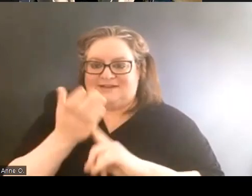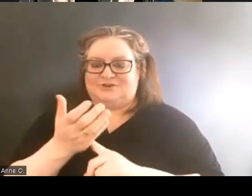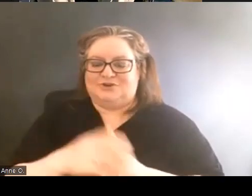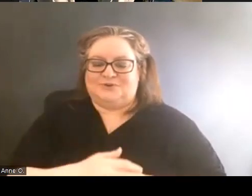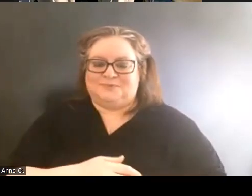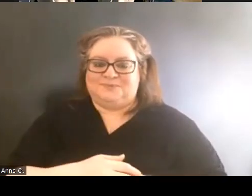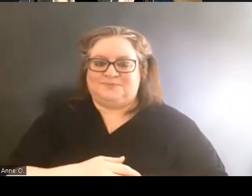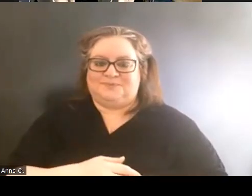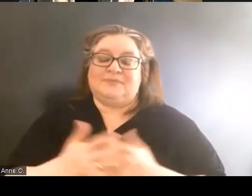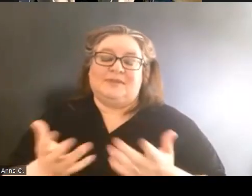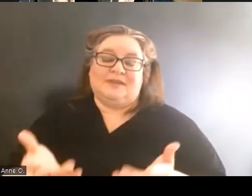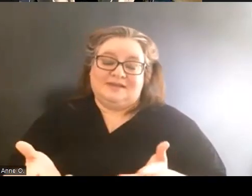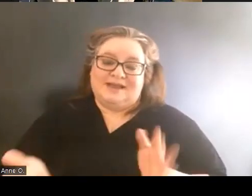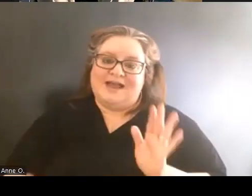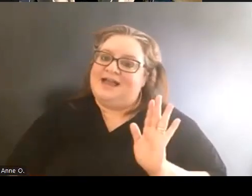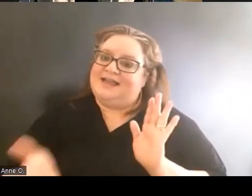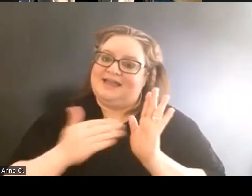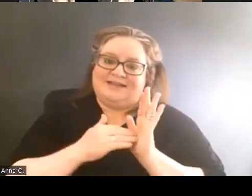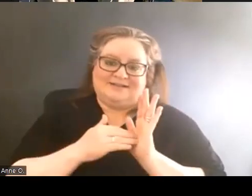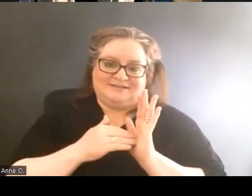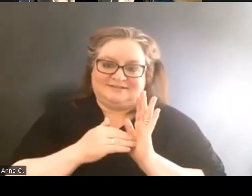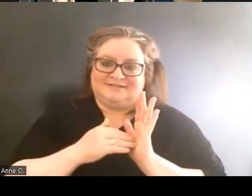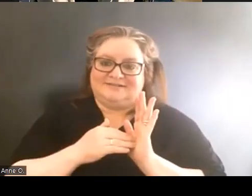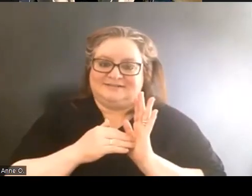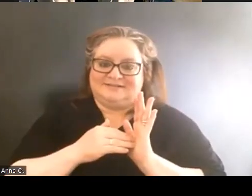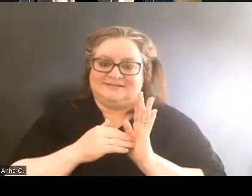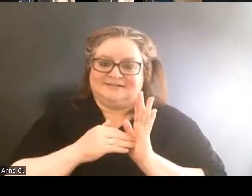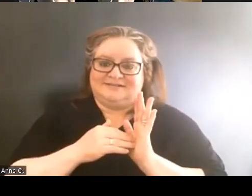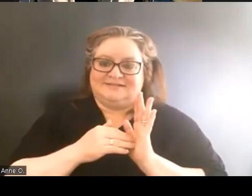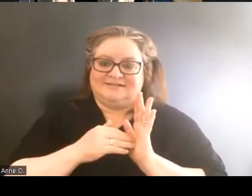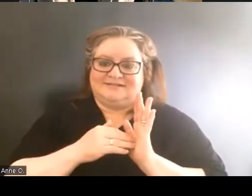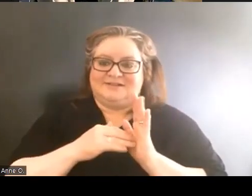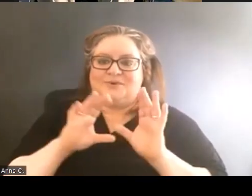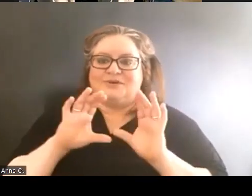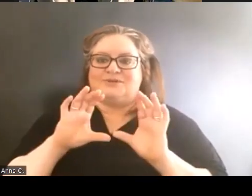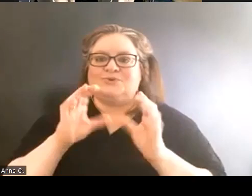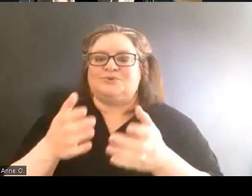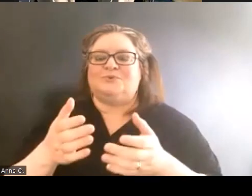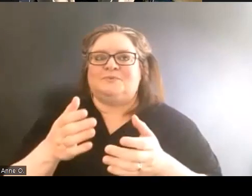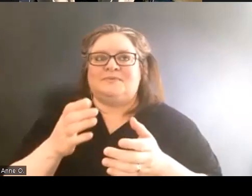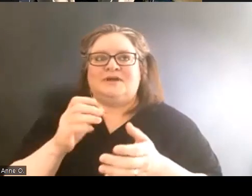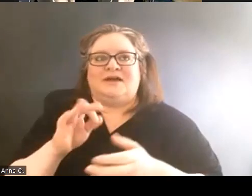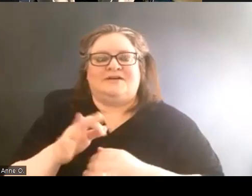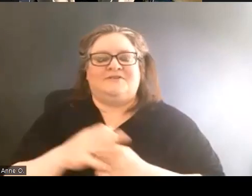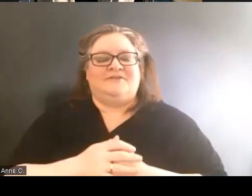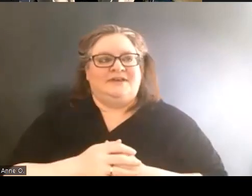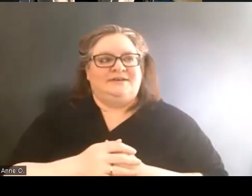And so then again, there was a group of disabled students,